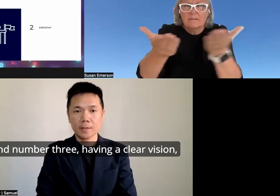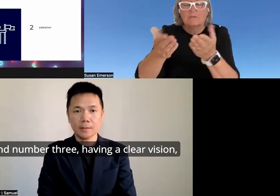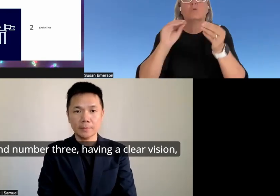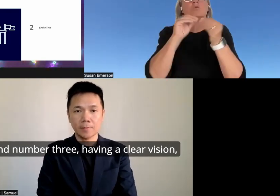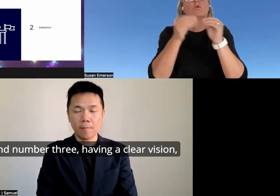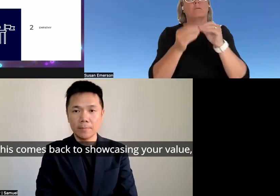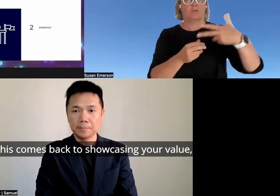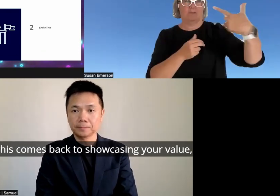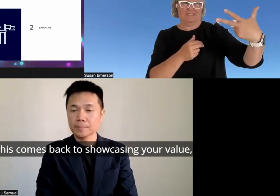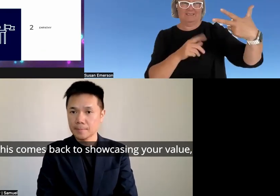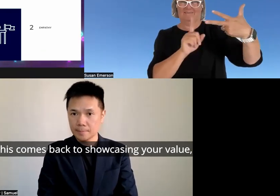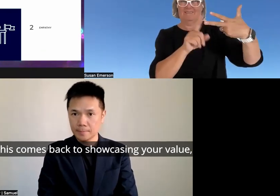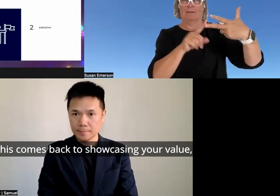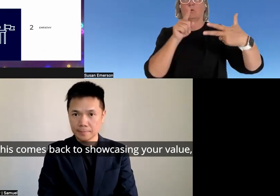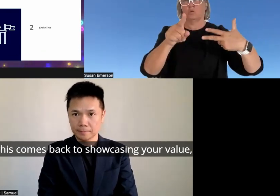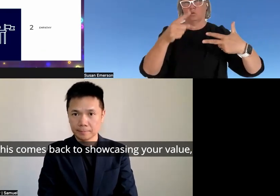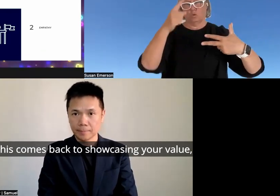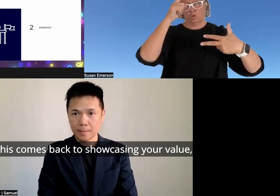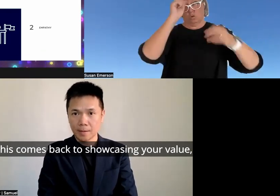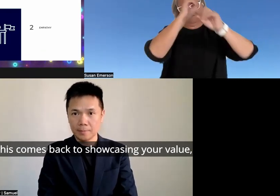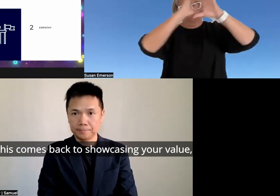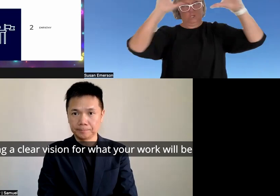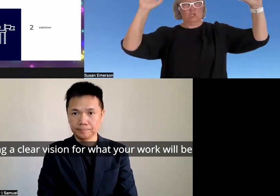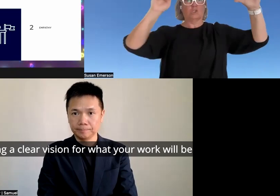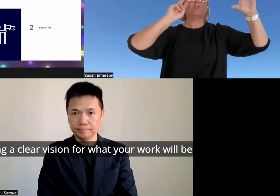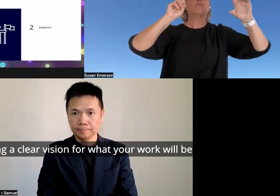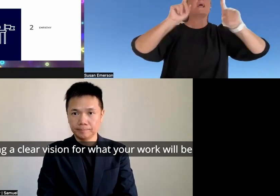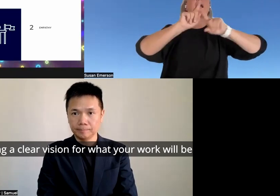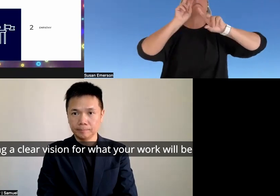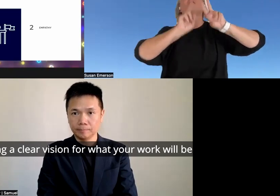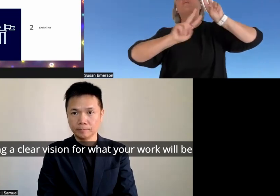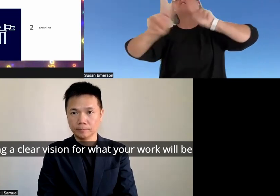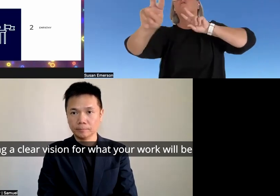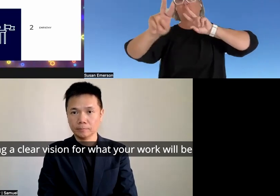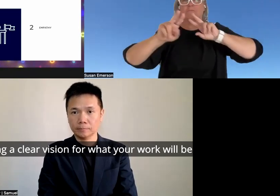Clear Vision this comes back to showcasing your value having a Clear Vision for what your work